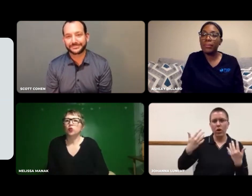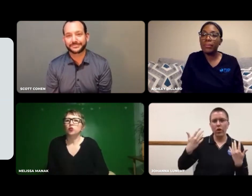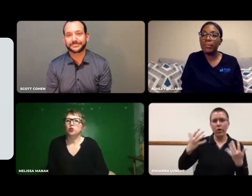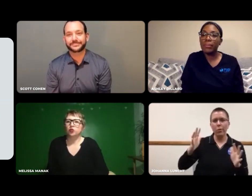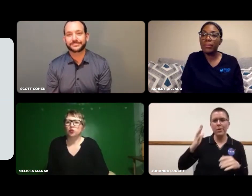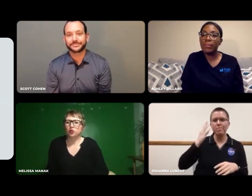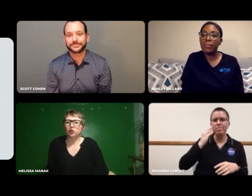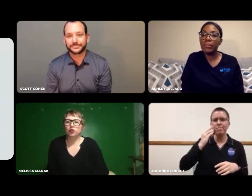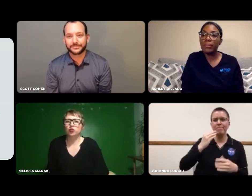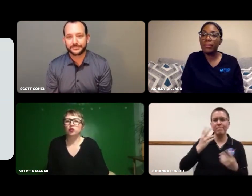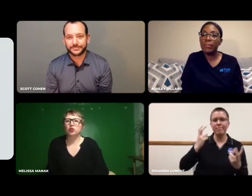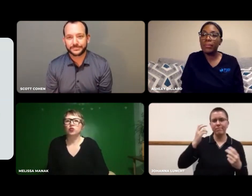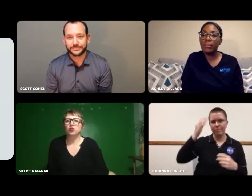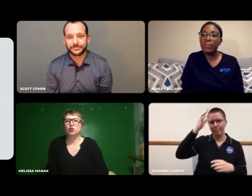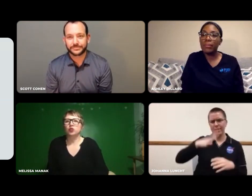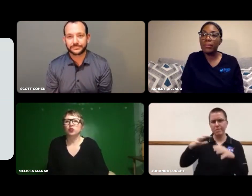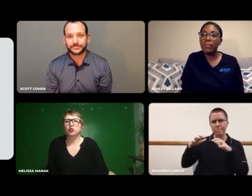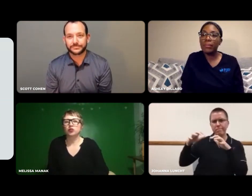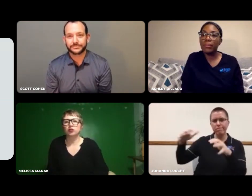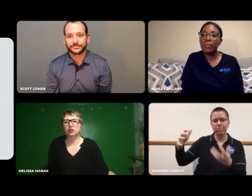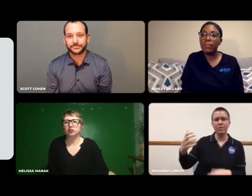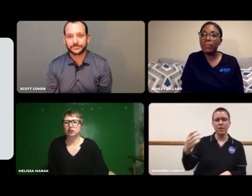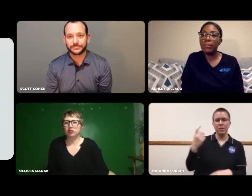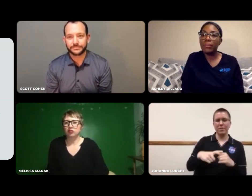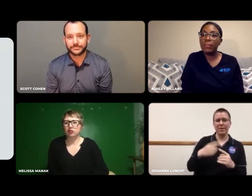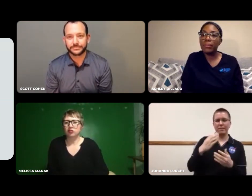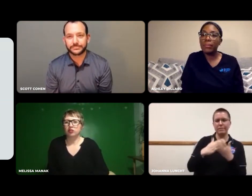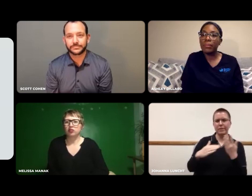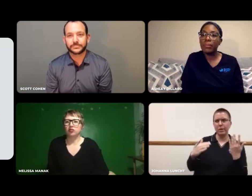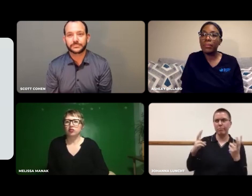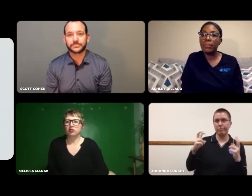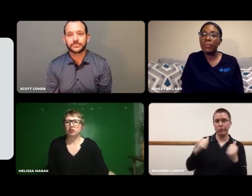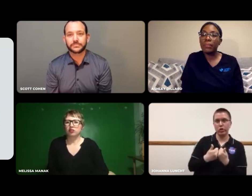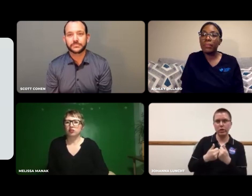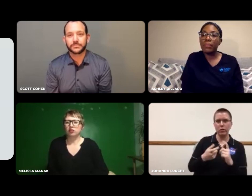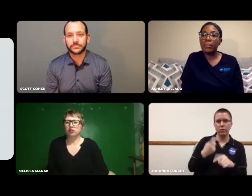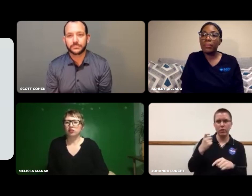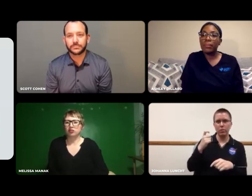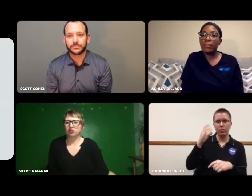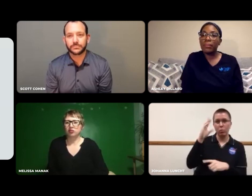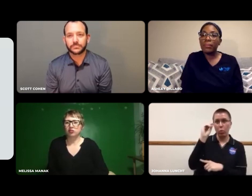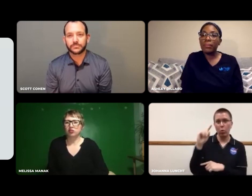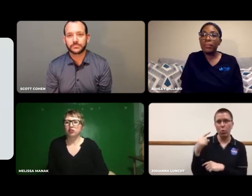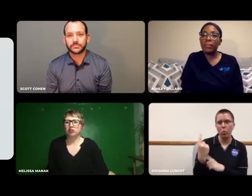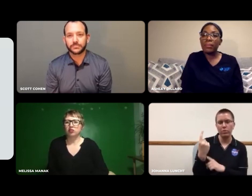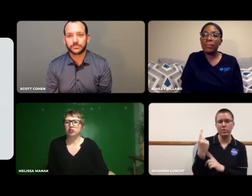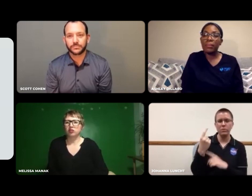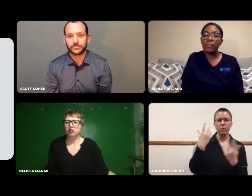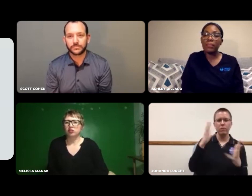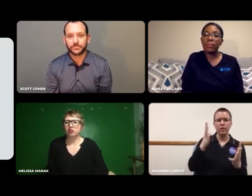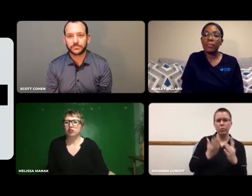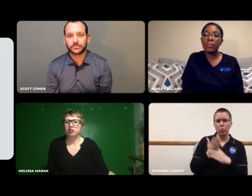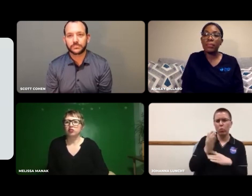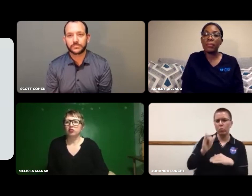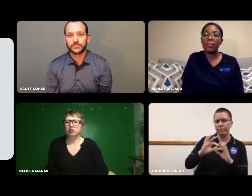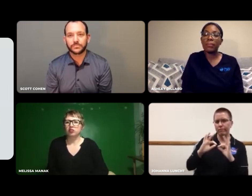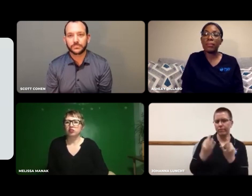I've already experienced having a lot of male influences in my life.